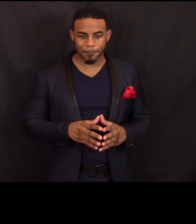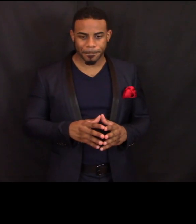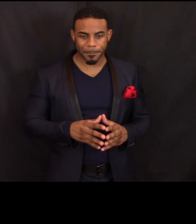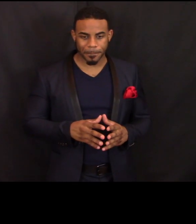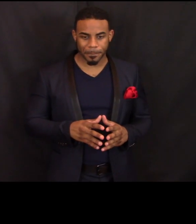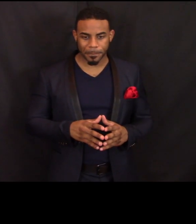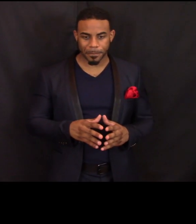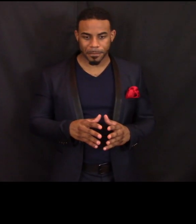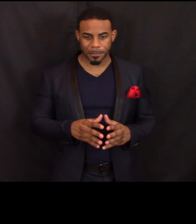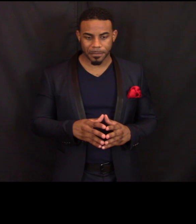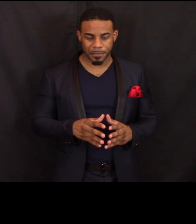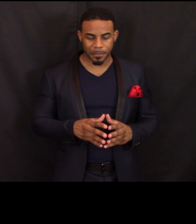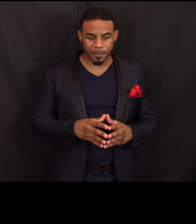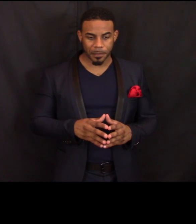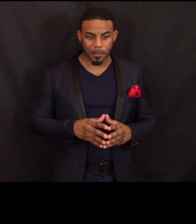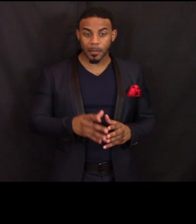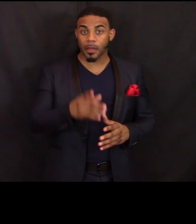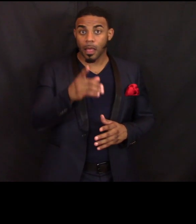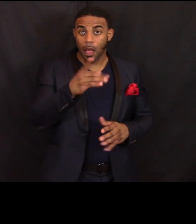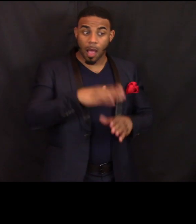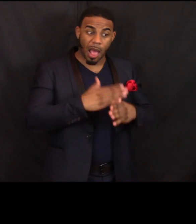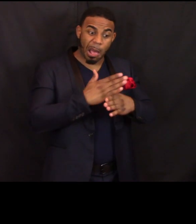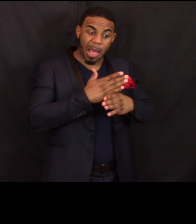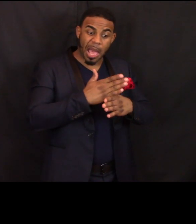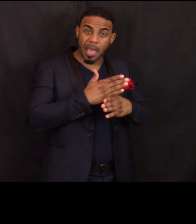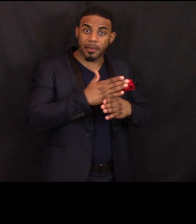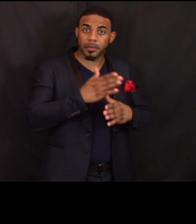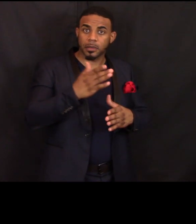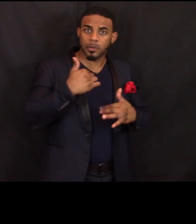On average, we believe that we save families and individuals